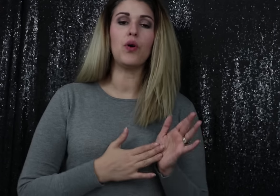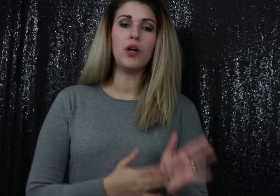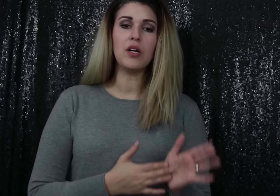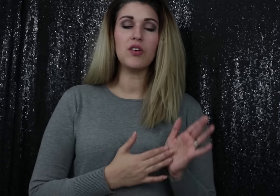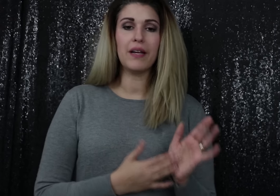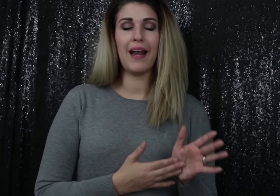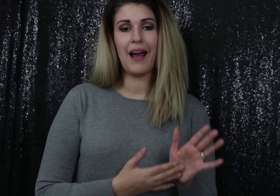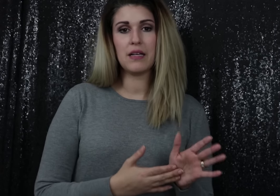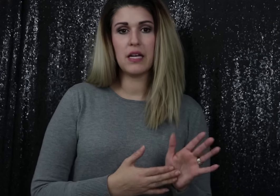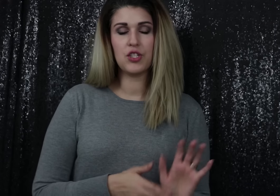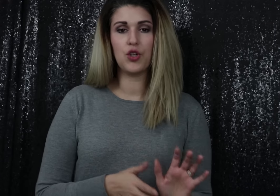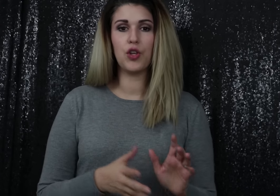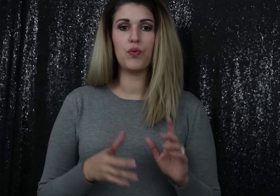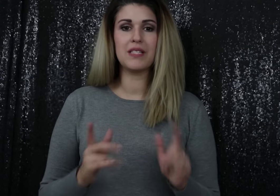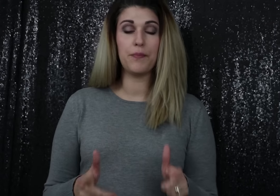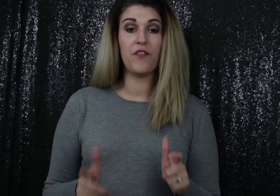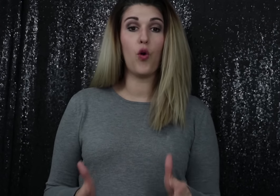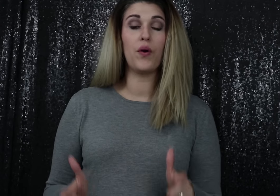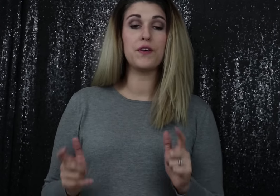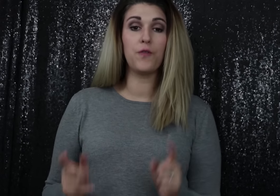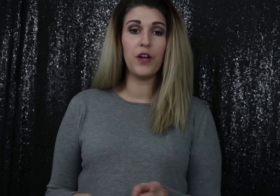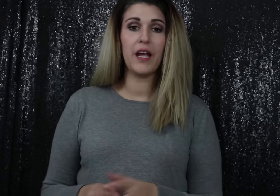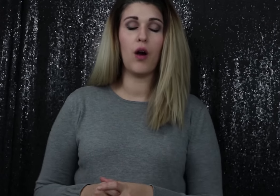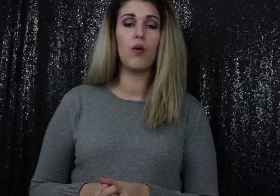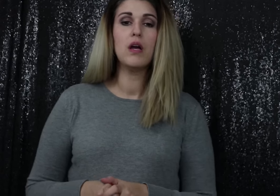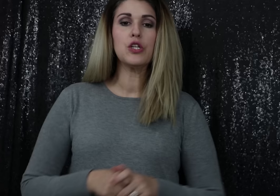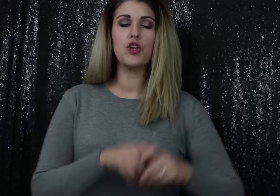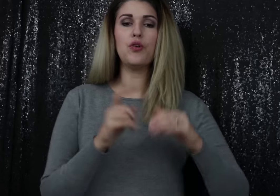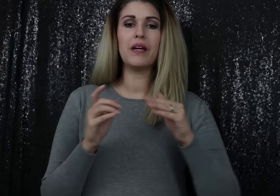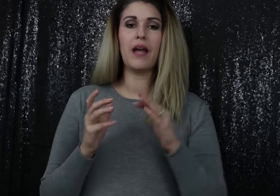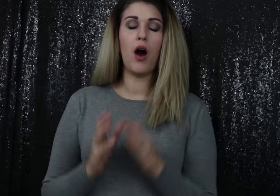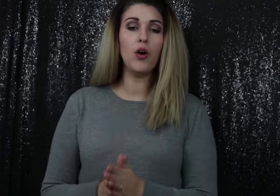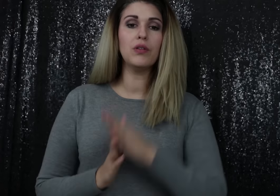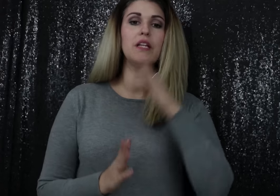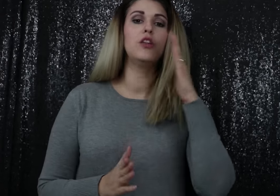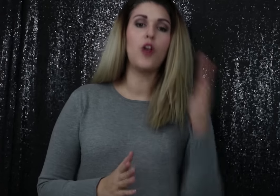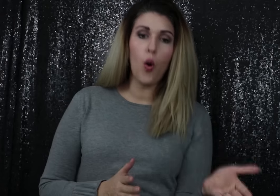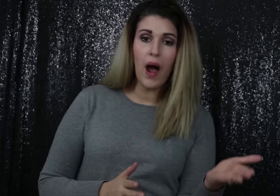you also get access to the receptive quiz video so that you can not only know